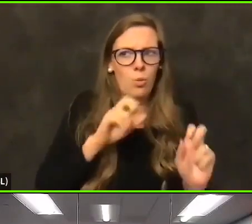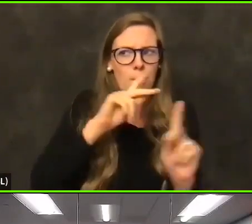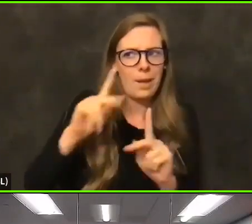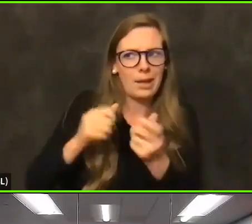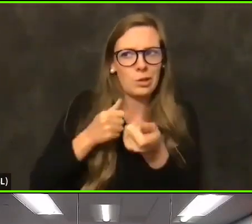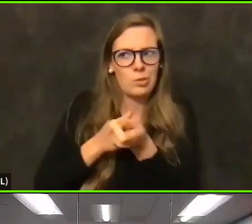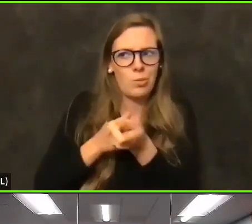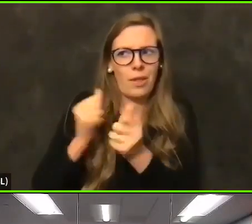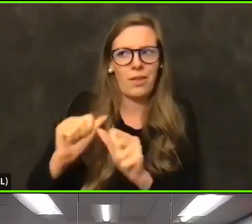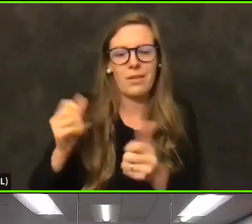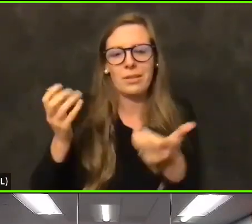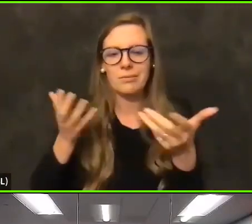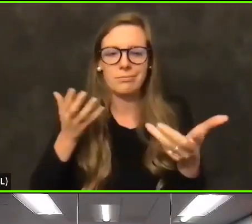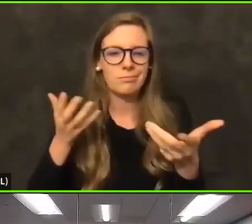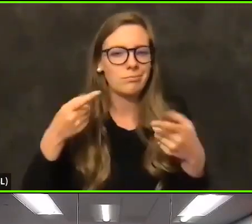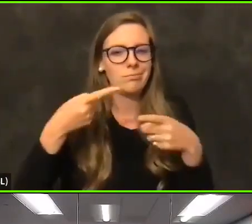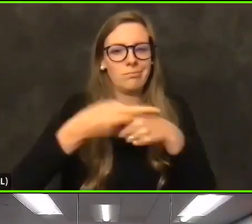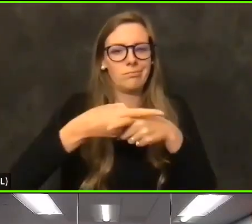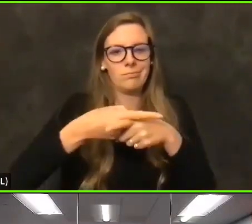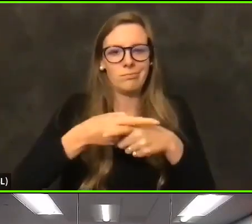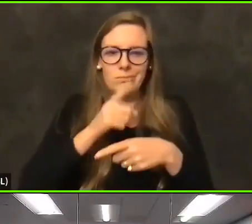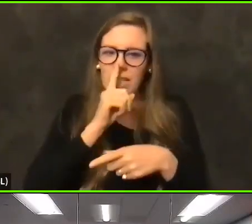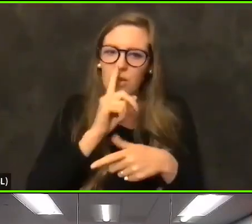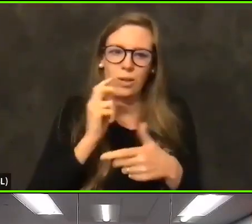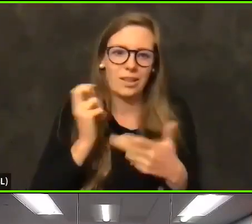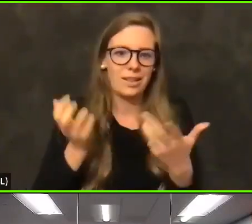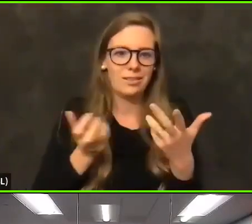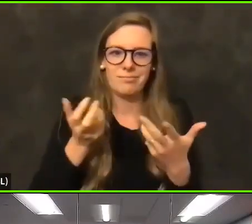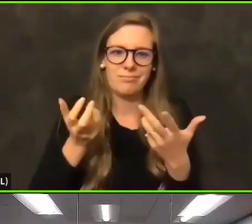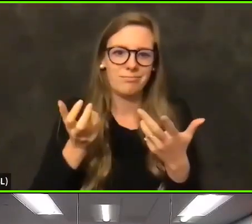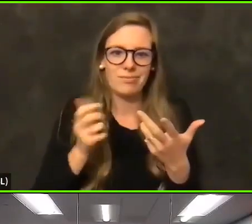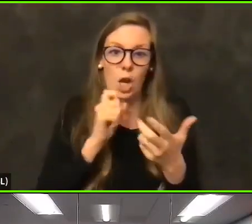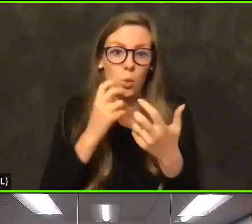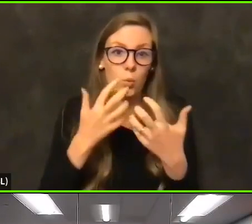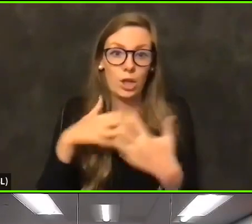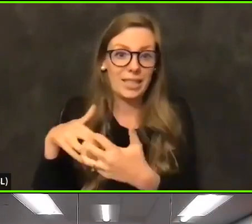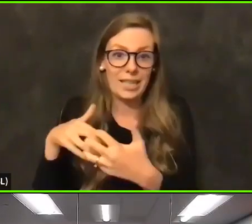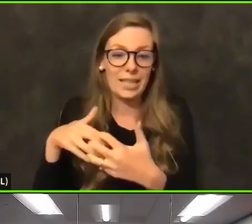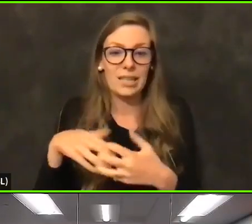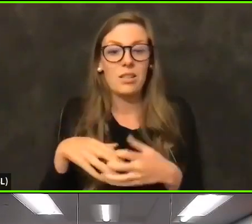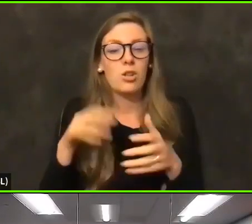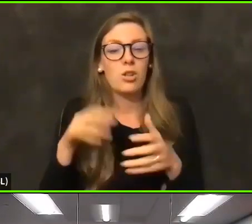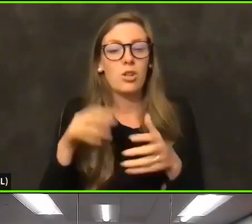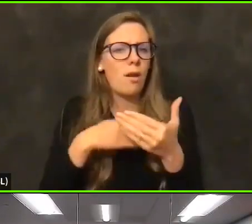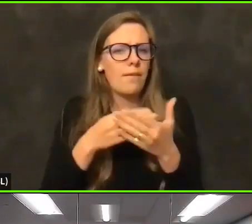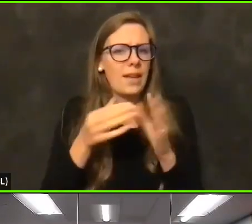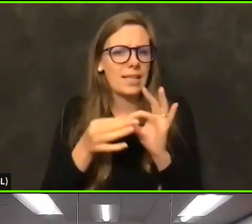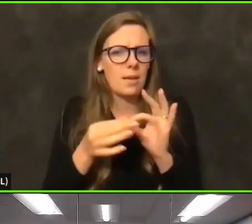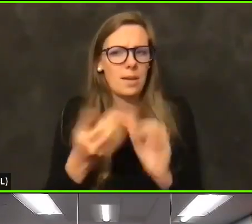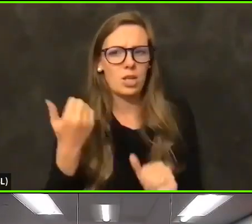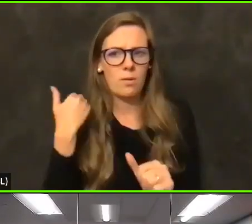That's where it's really fallen down. Right. And in all of that, really, as I mentioned before, is the thing that's going to be